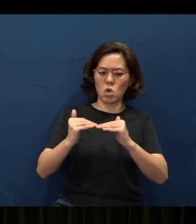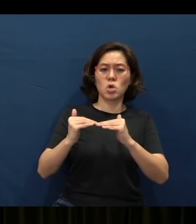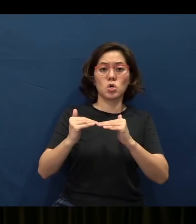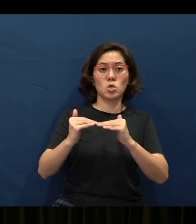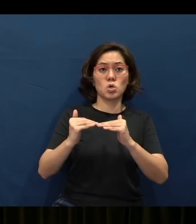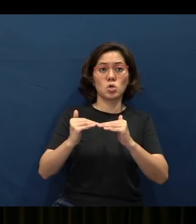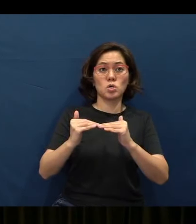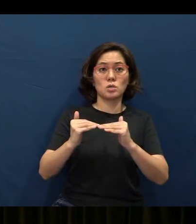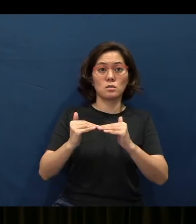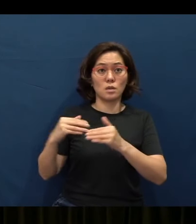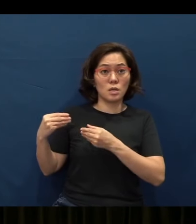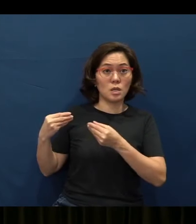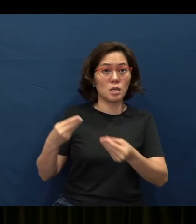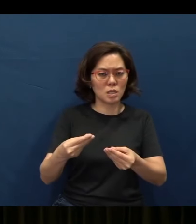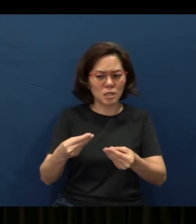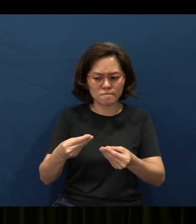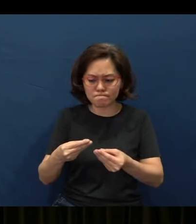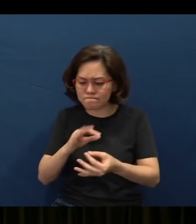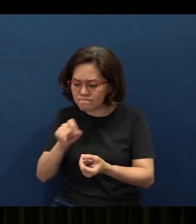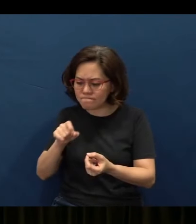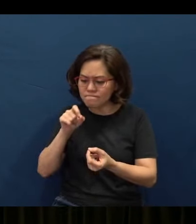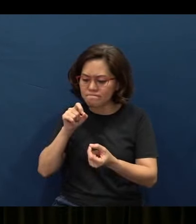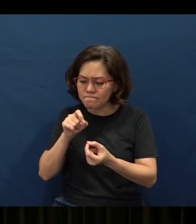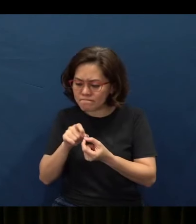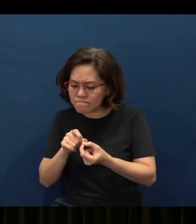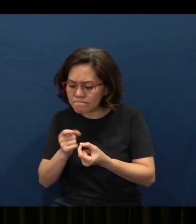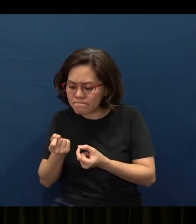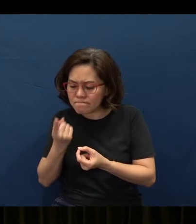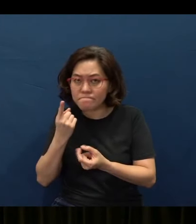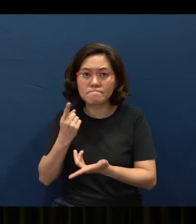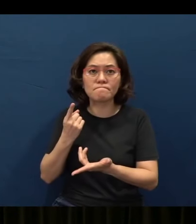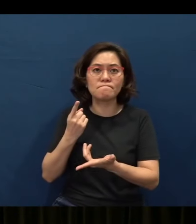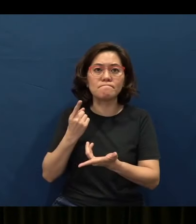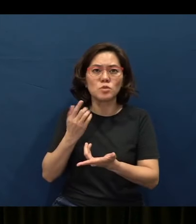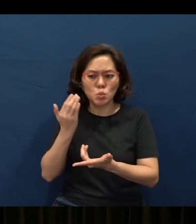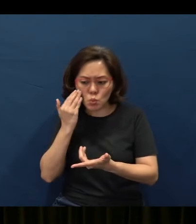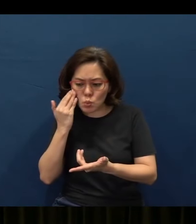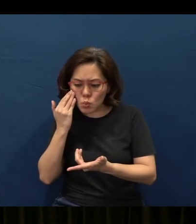for giving prudence to those who are simple, knowledge and discretion to the young -